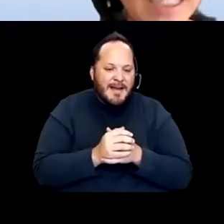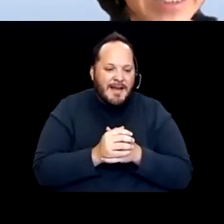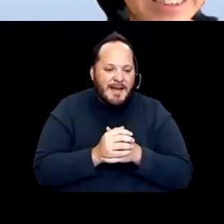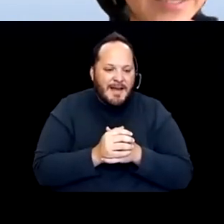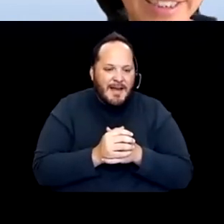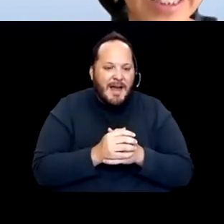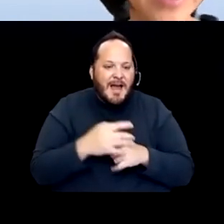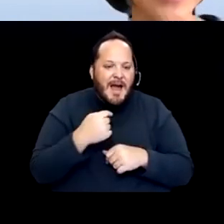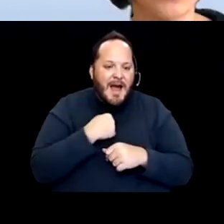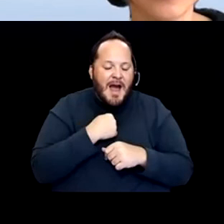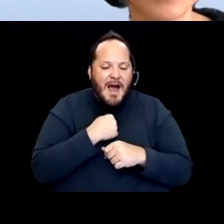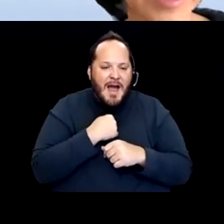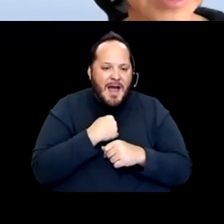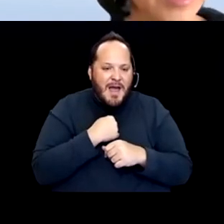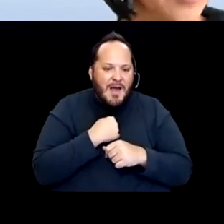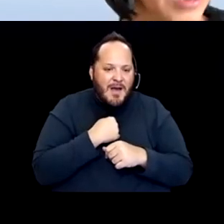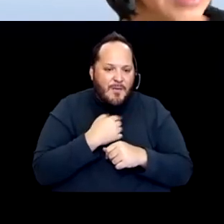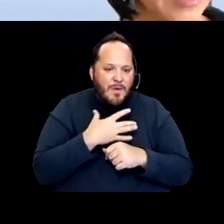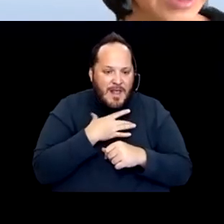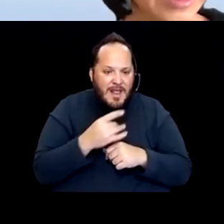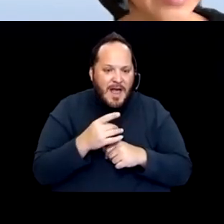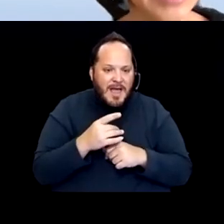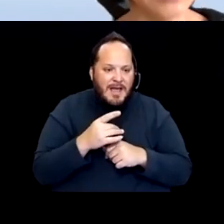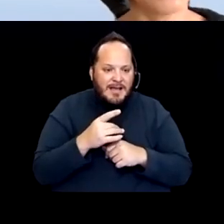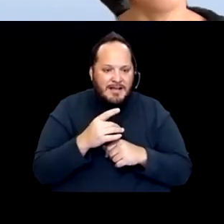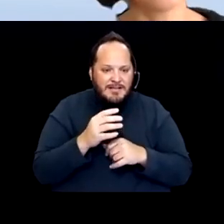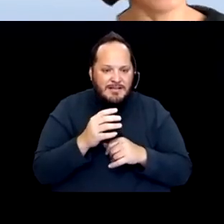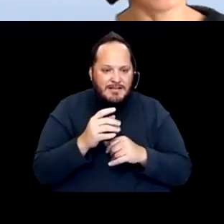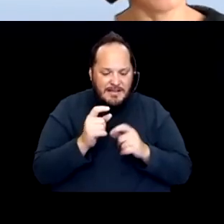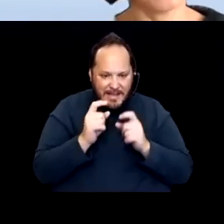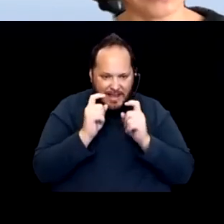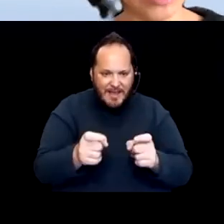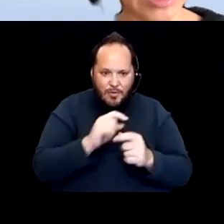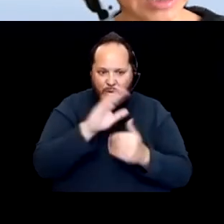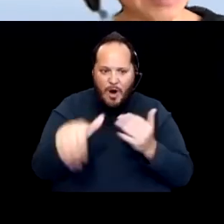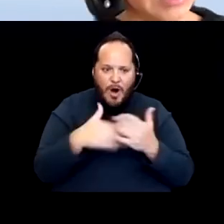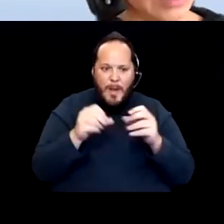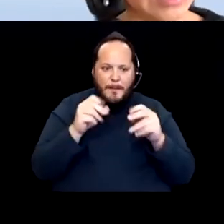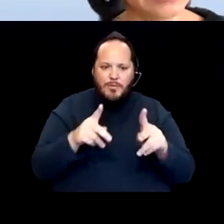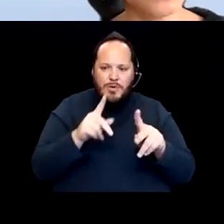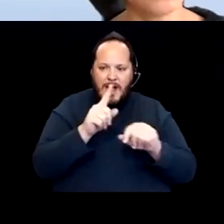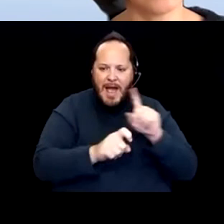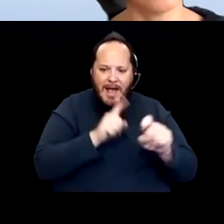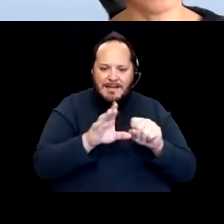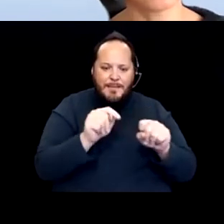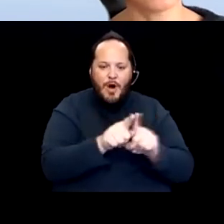I'd like to give you all an opportunity to ask questions Christina but I also want Andy to have a chance to speak as well. So I'm going to ask you to save your questions